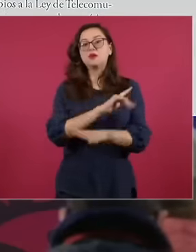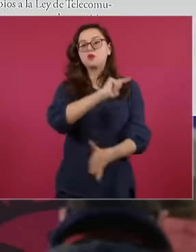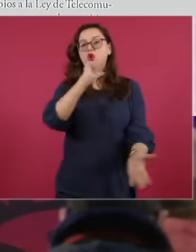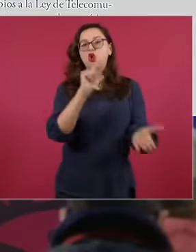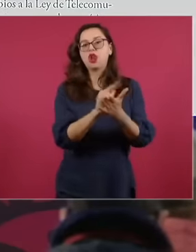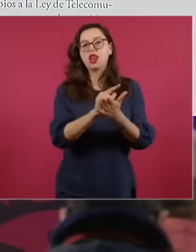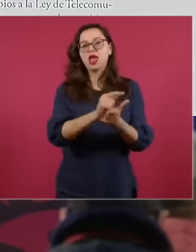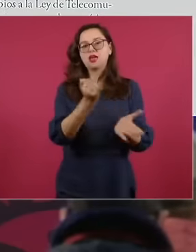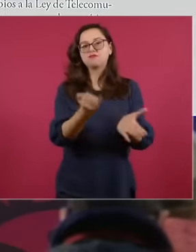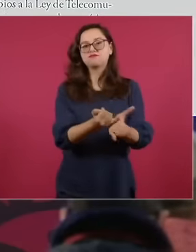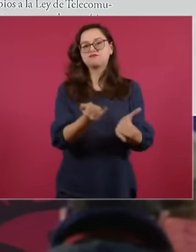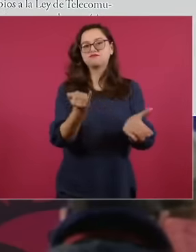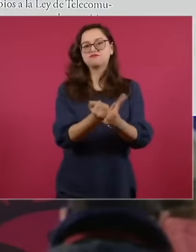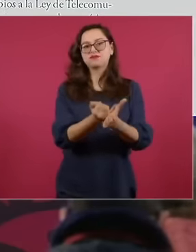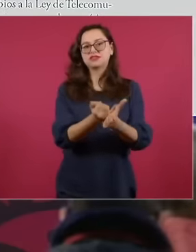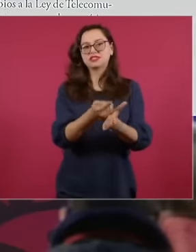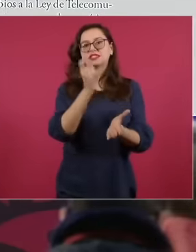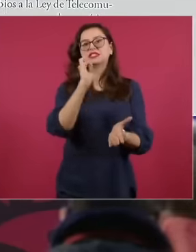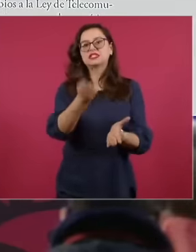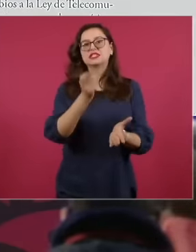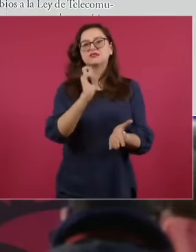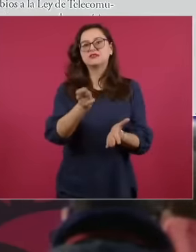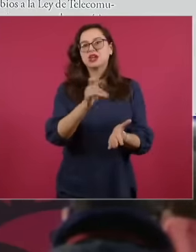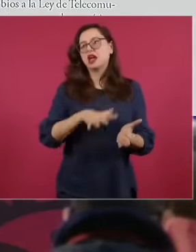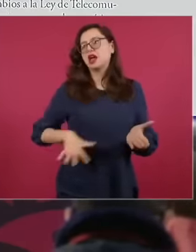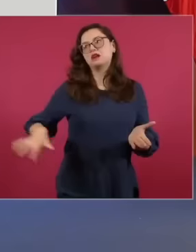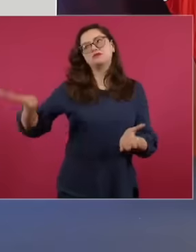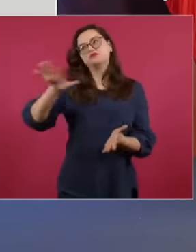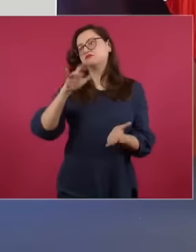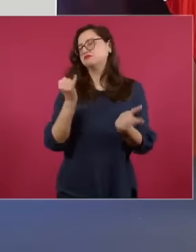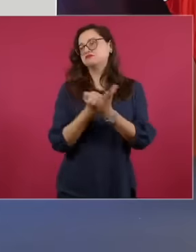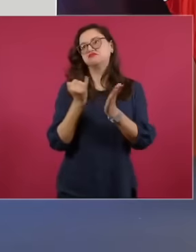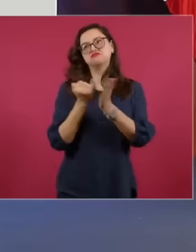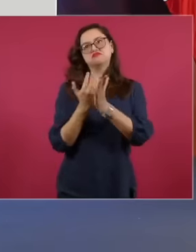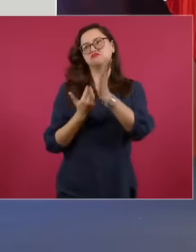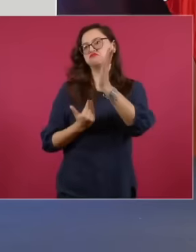meant collecting more taxes from the majority of taxpayers while maintaining